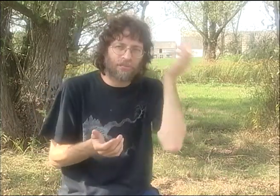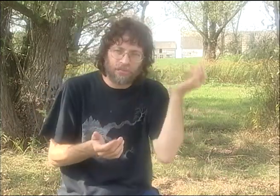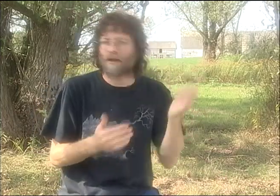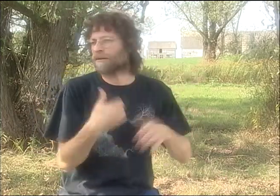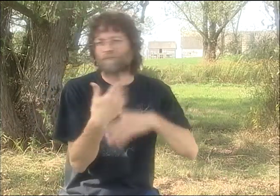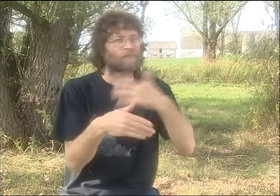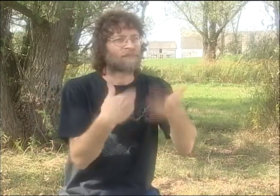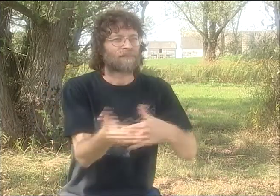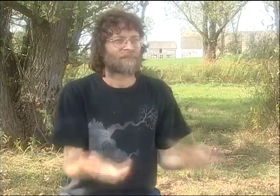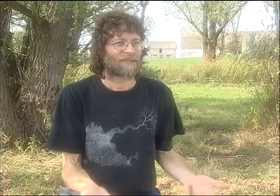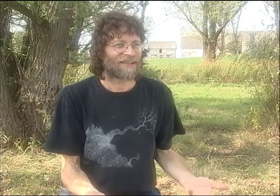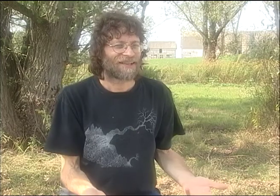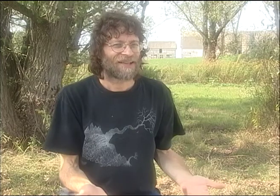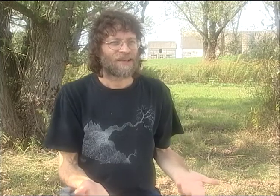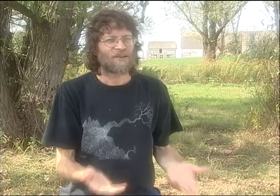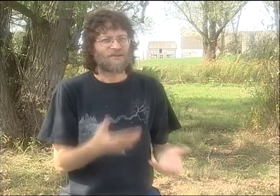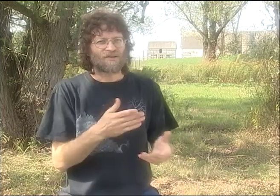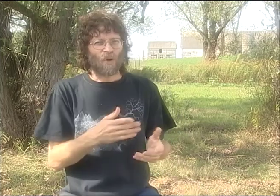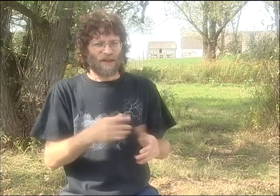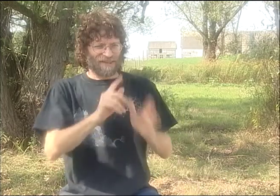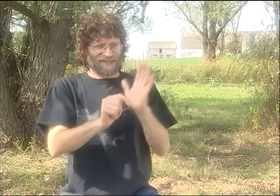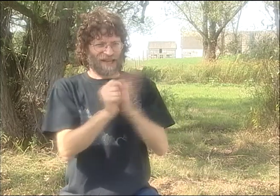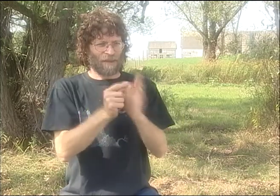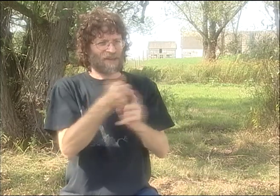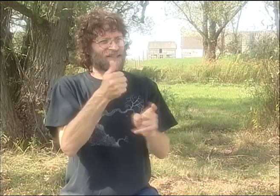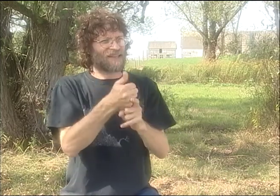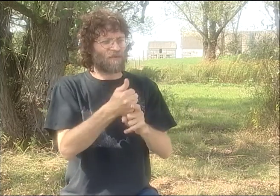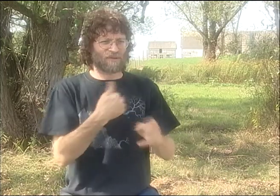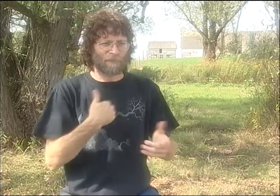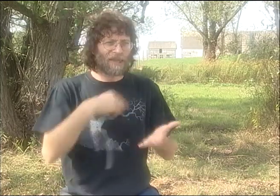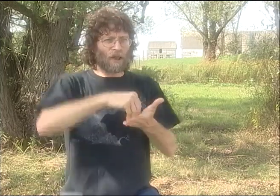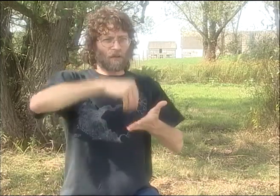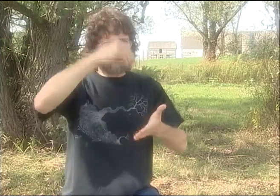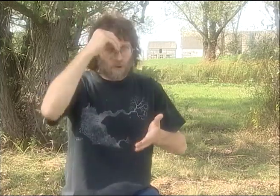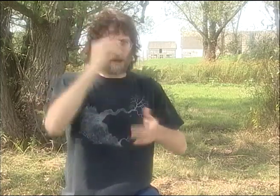WE'D SAY, "WHOA, THAT WAS AMAZING! LOOK AT THAT! HUH!" AND WE'D COMPLETELY FORGET IT.